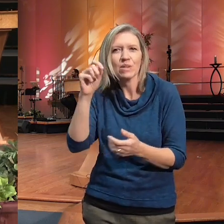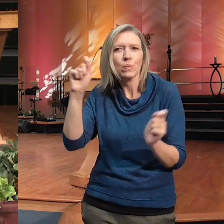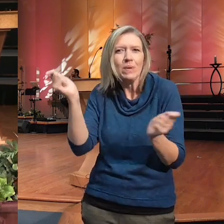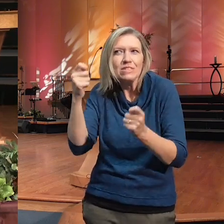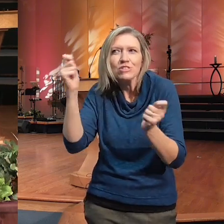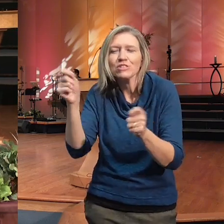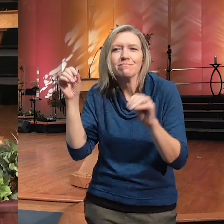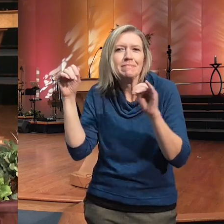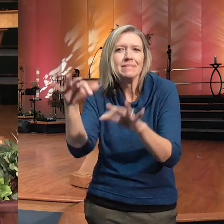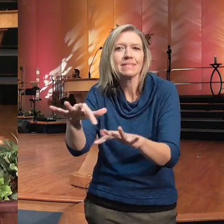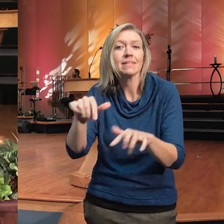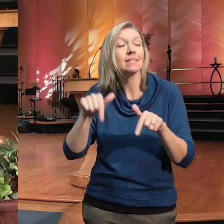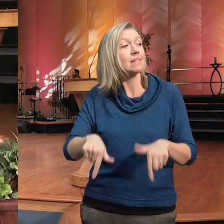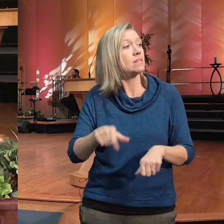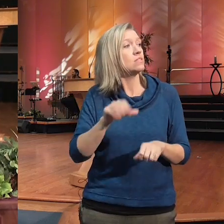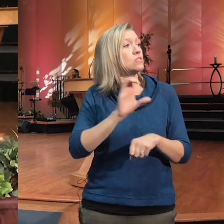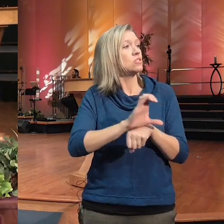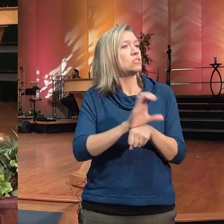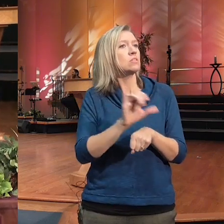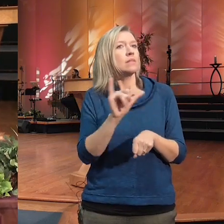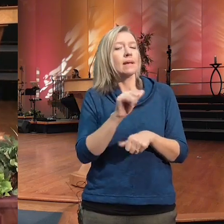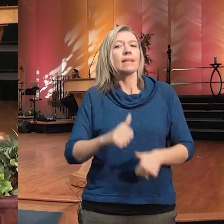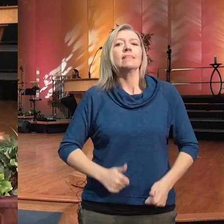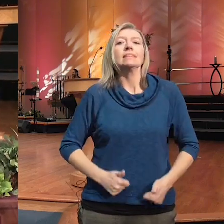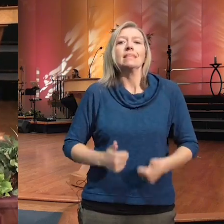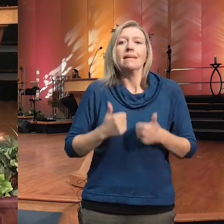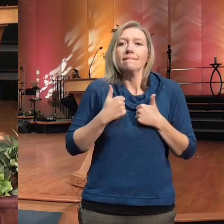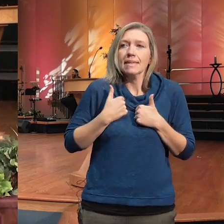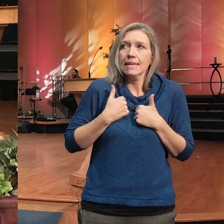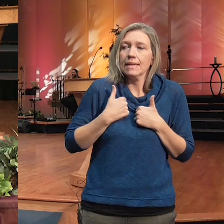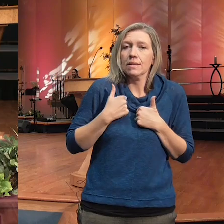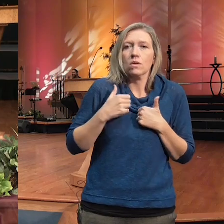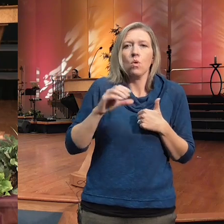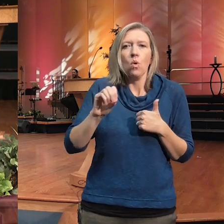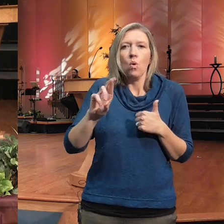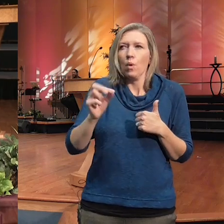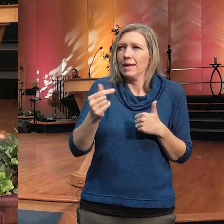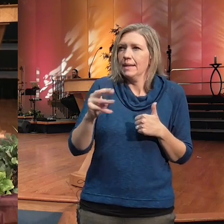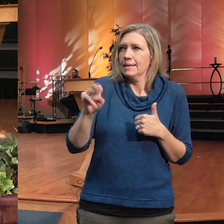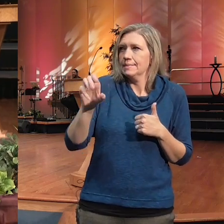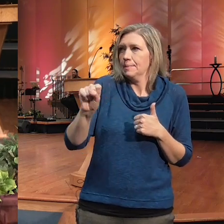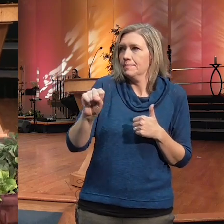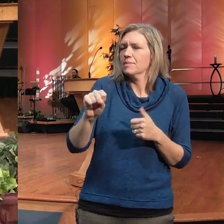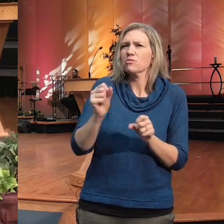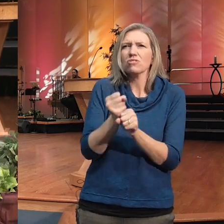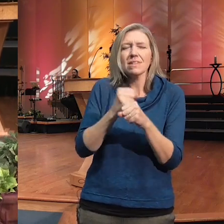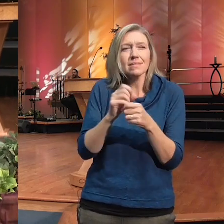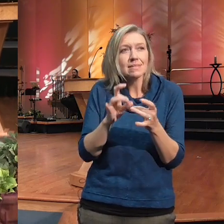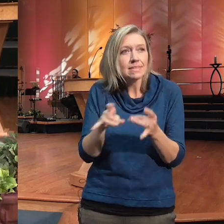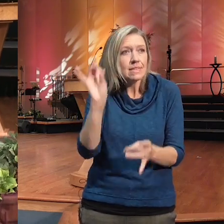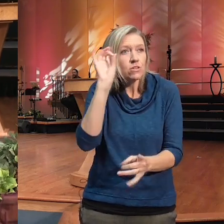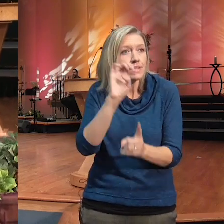organism uh it creates this sacred energy for us on this campus and is filled with the legacy of